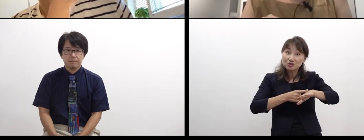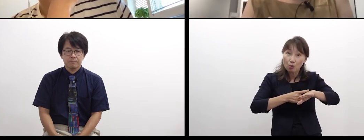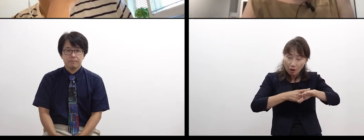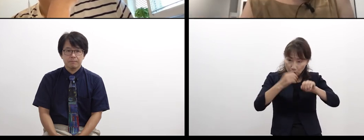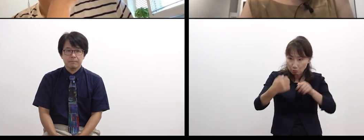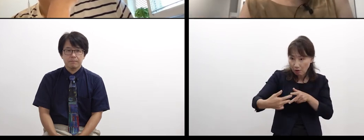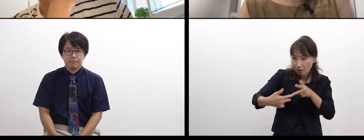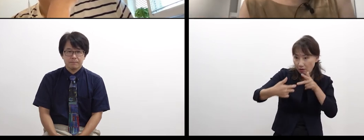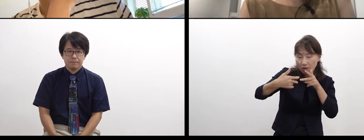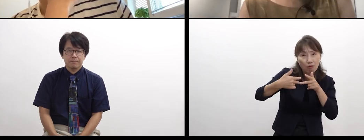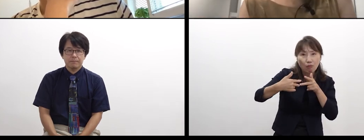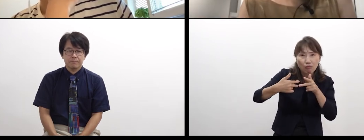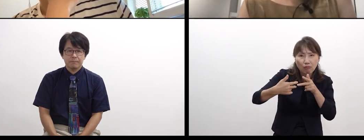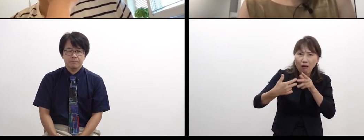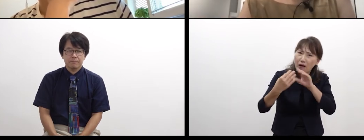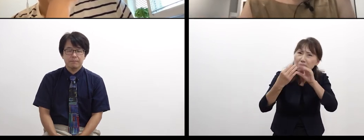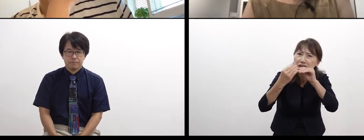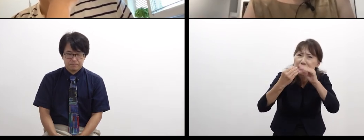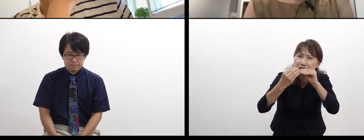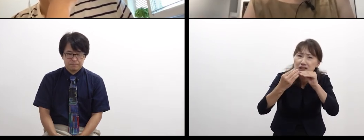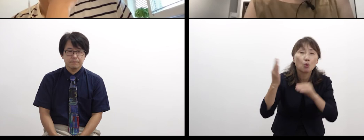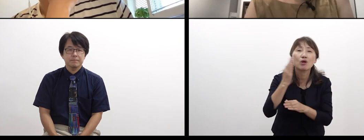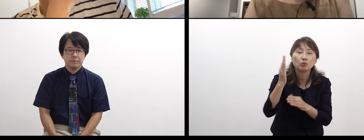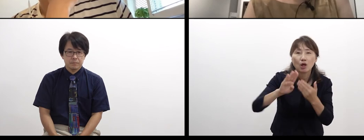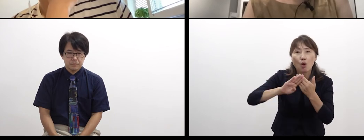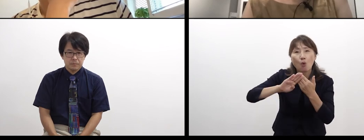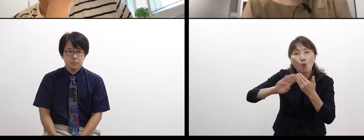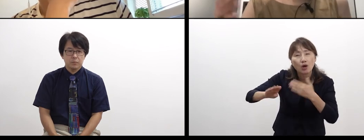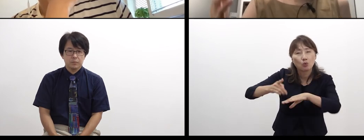we don’t talk via this display like this,